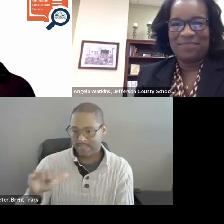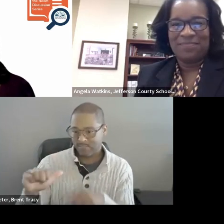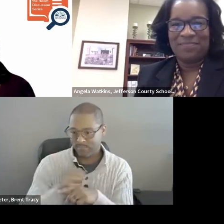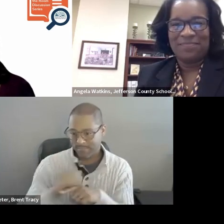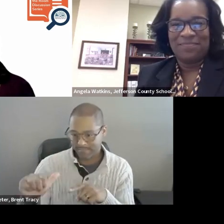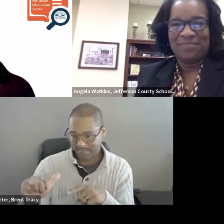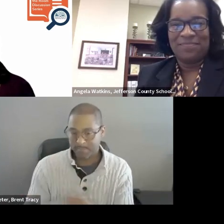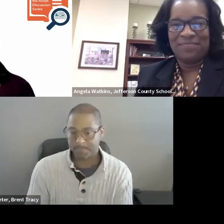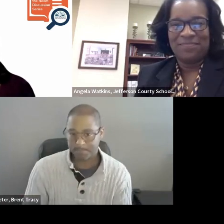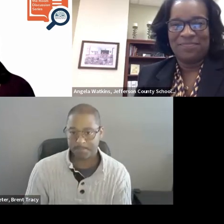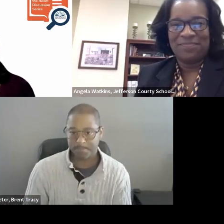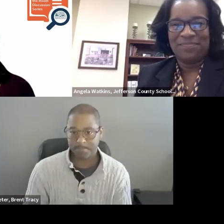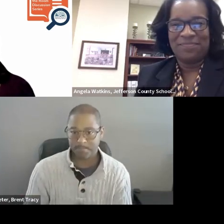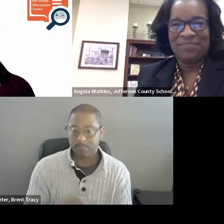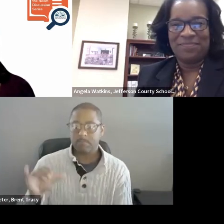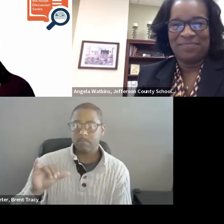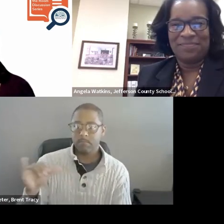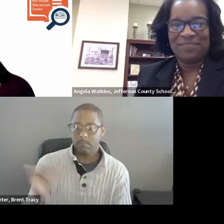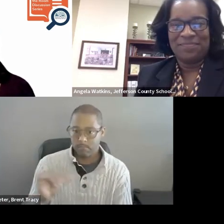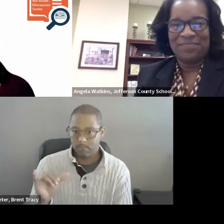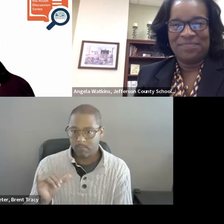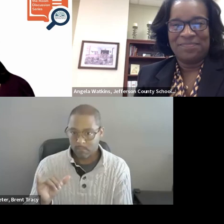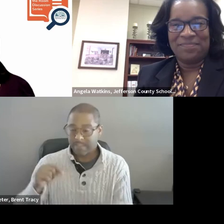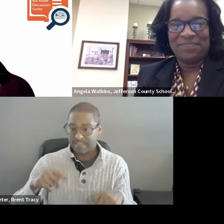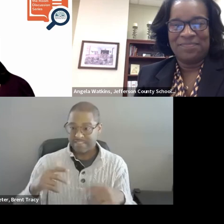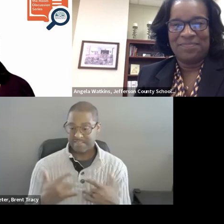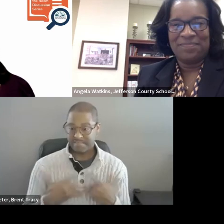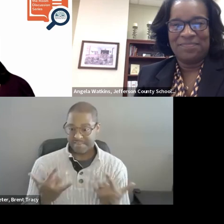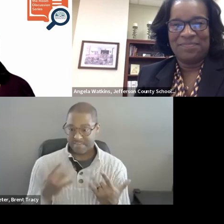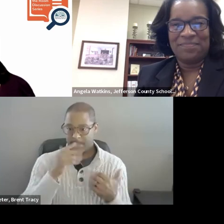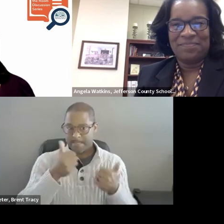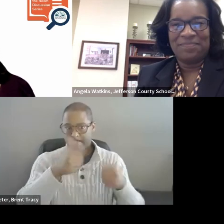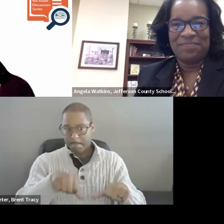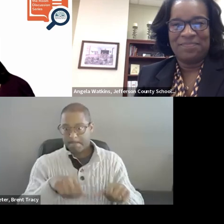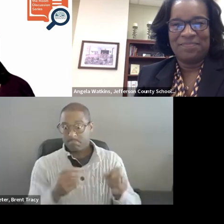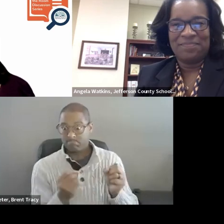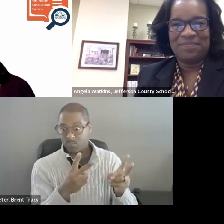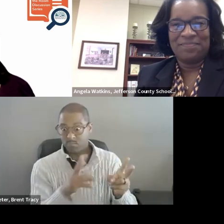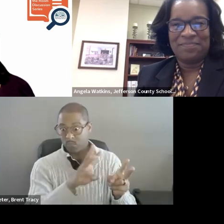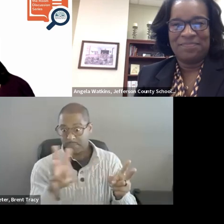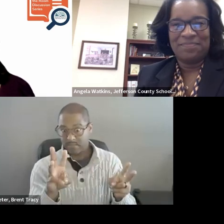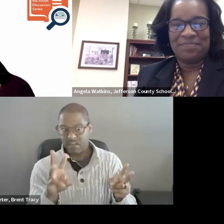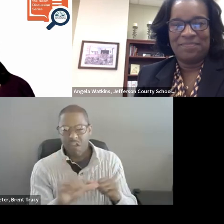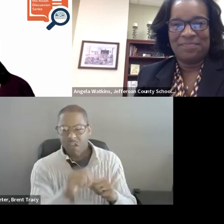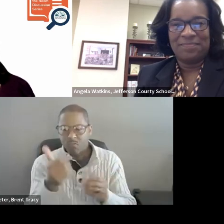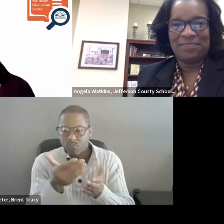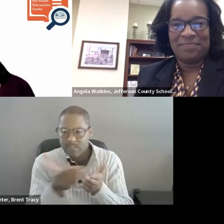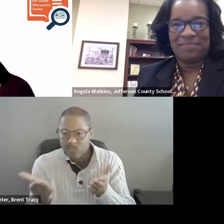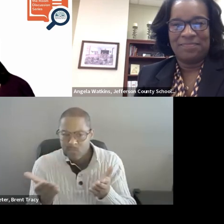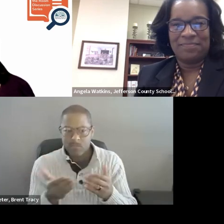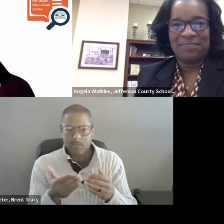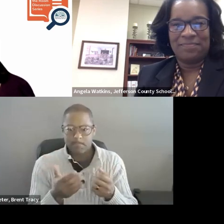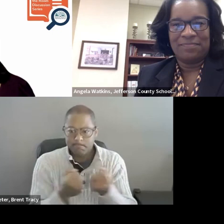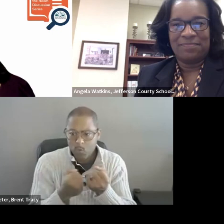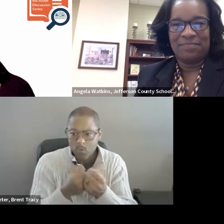We also, will have additional resources on our website related to our topic today for